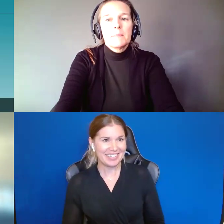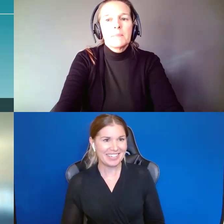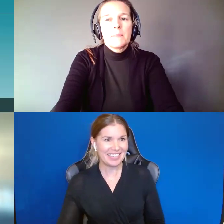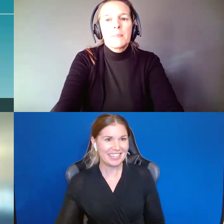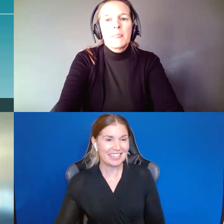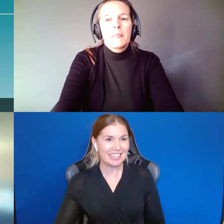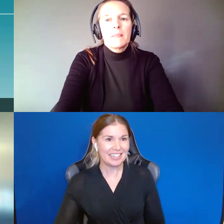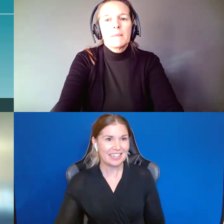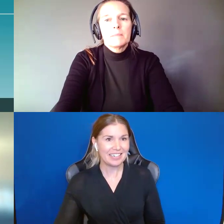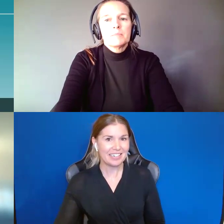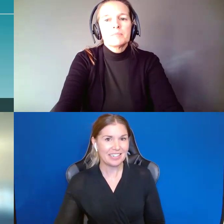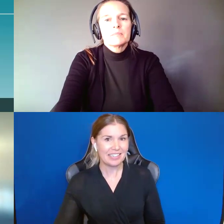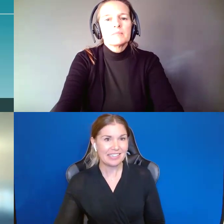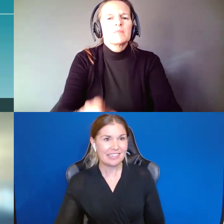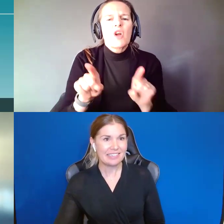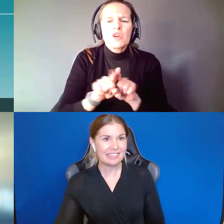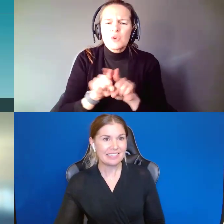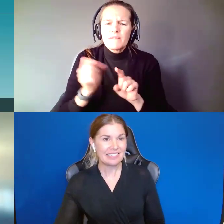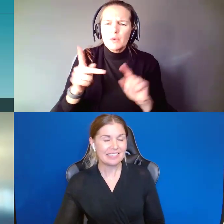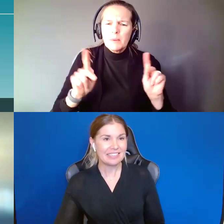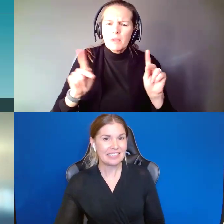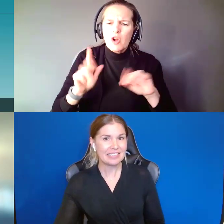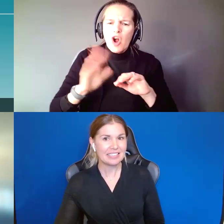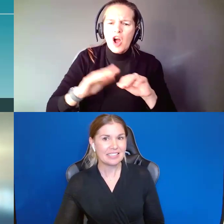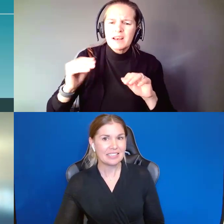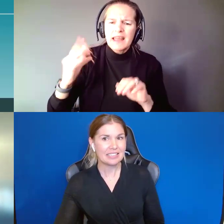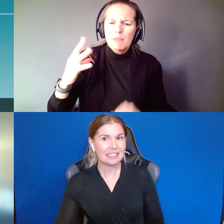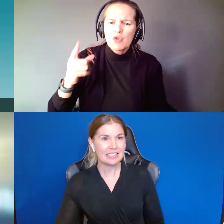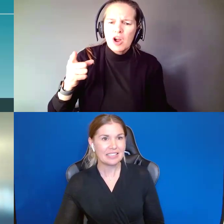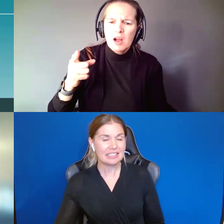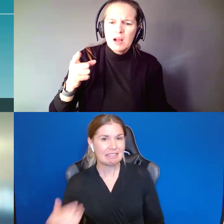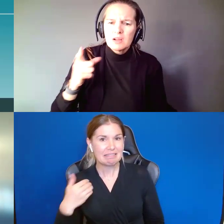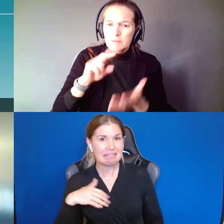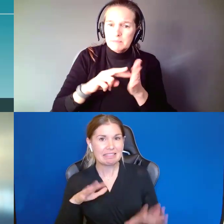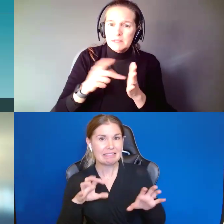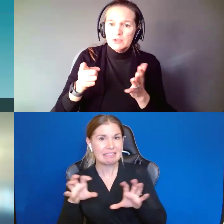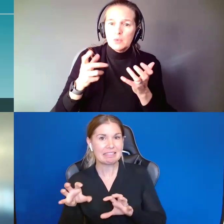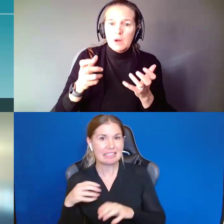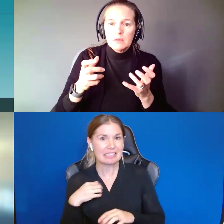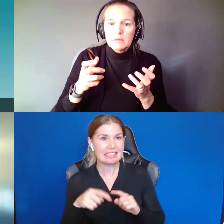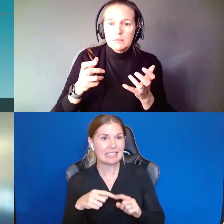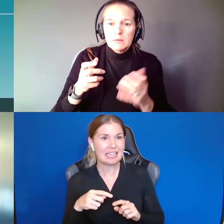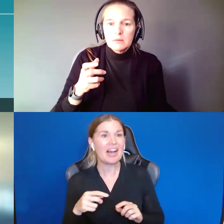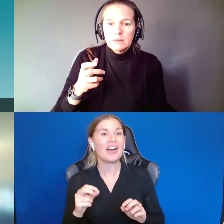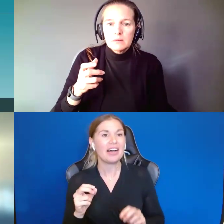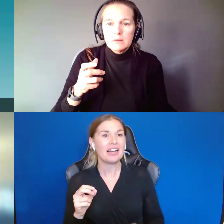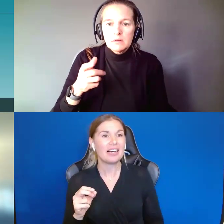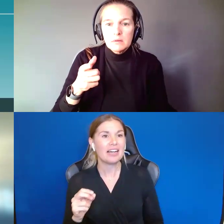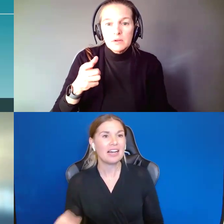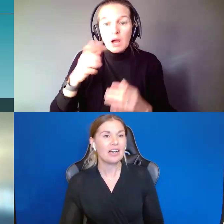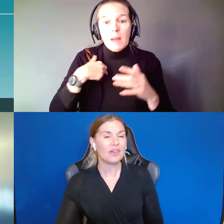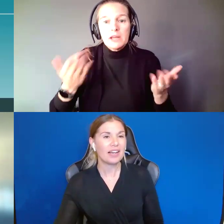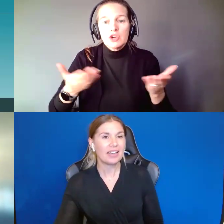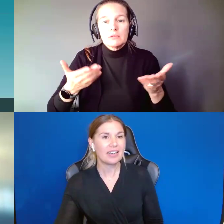Also a few people have come on camera. I don't know if you are wanting to ask a question. Ronald,